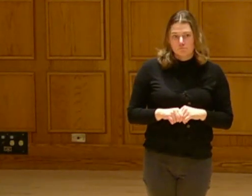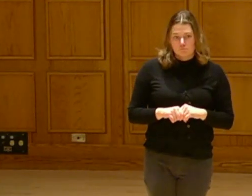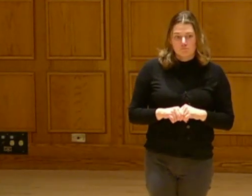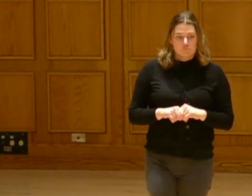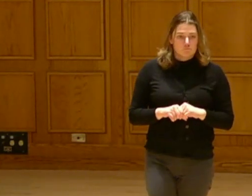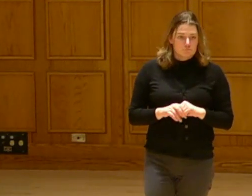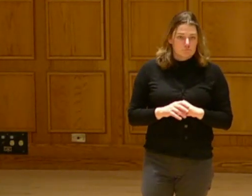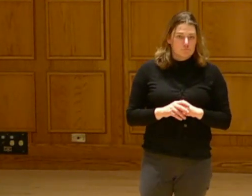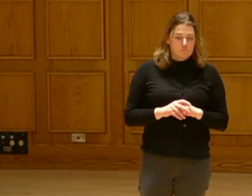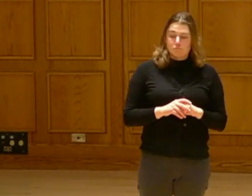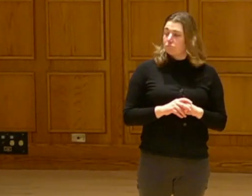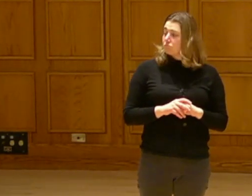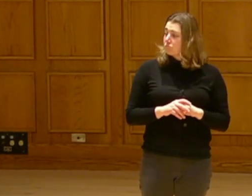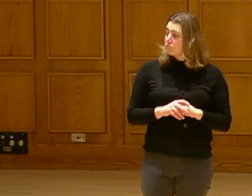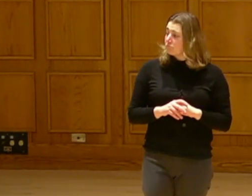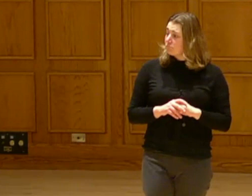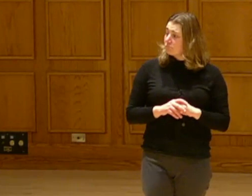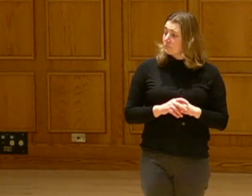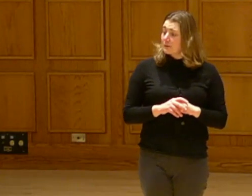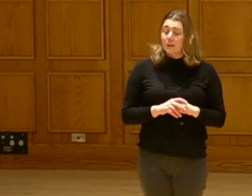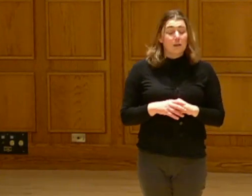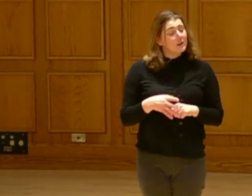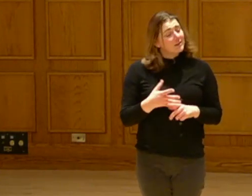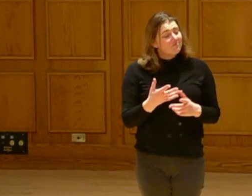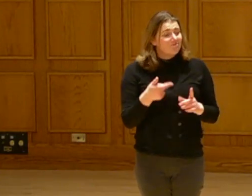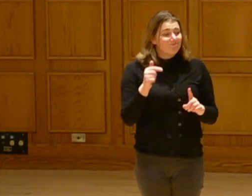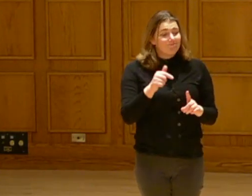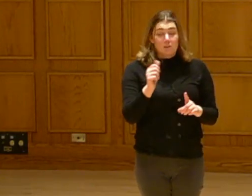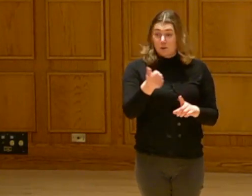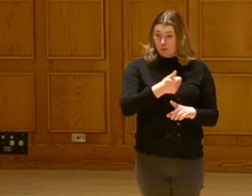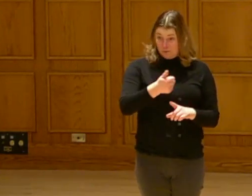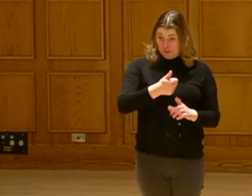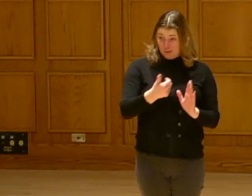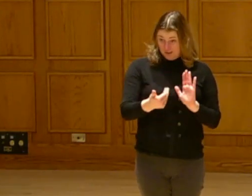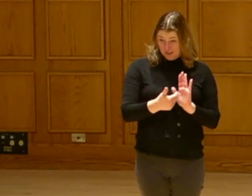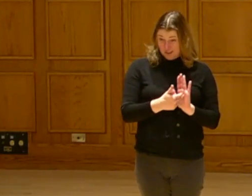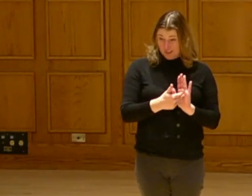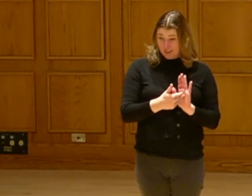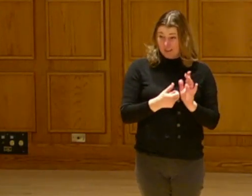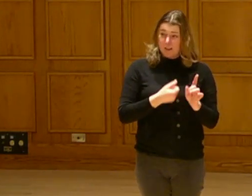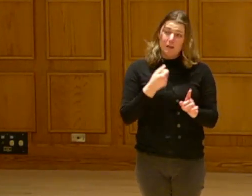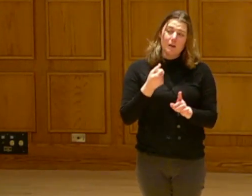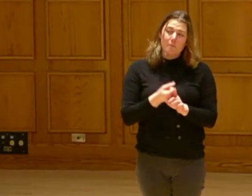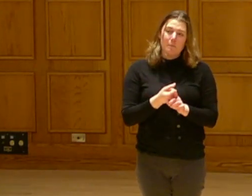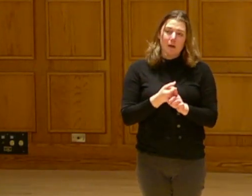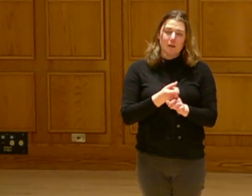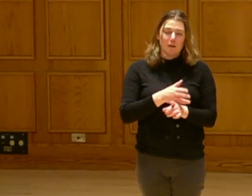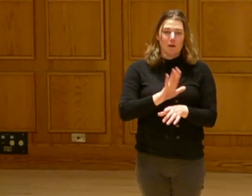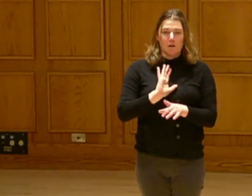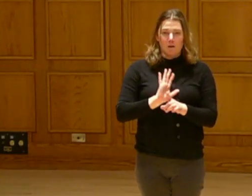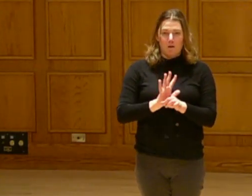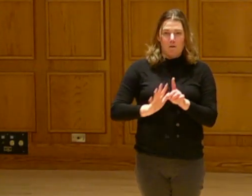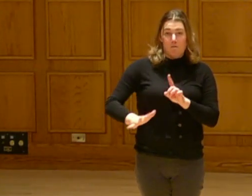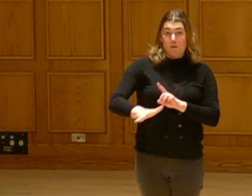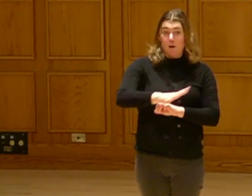You know, the -- we talk about transportation again about the impact it has on our environment.